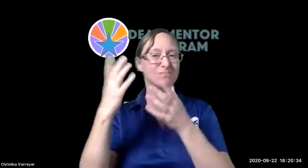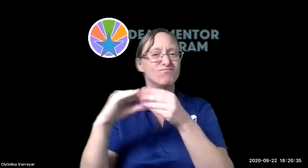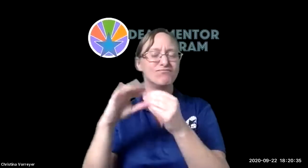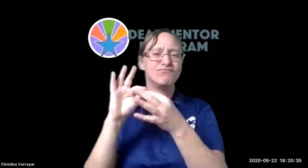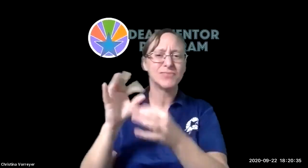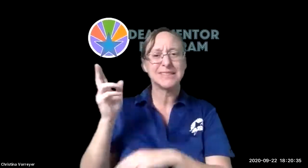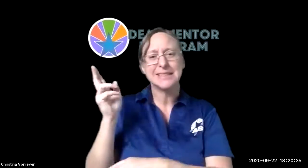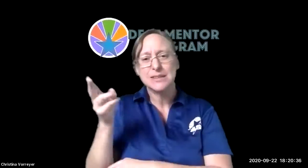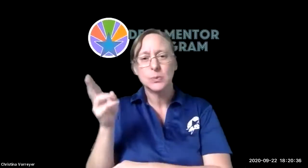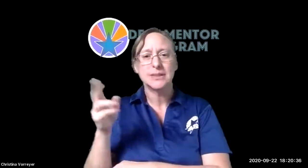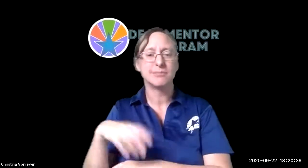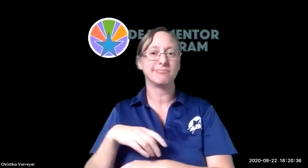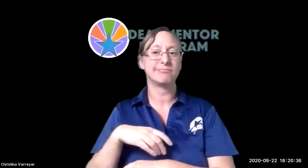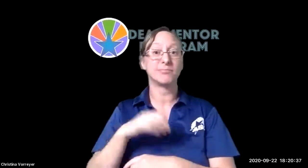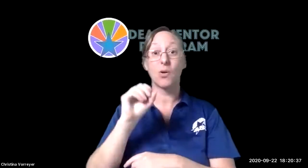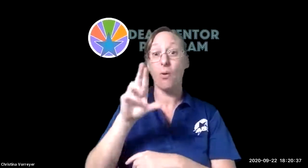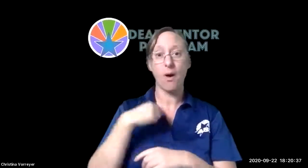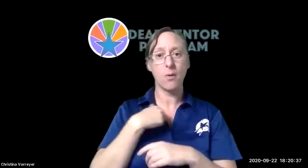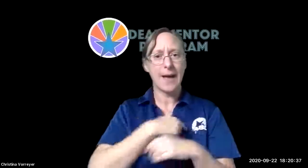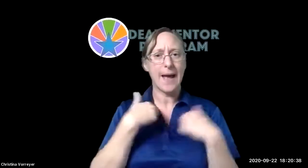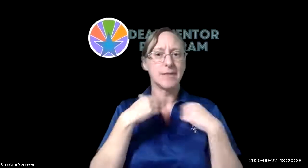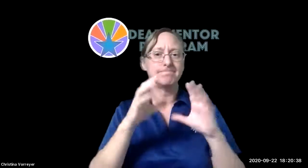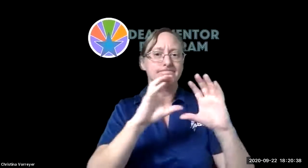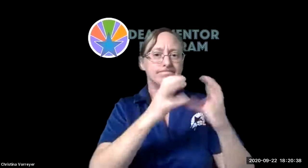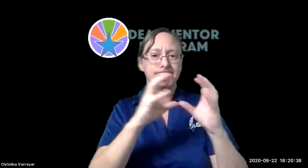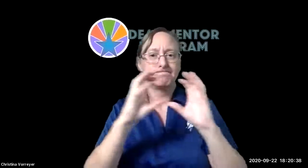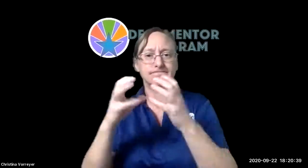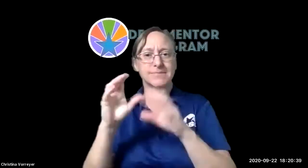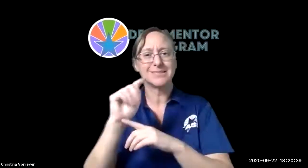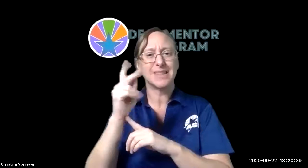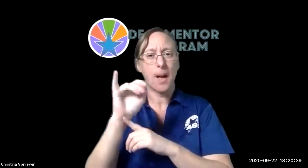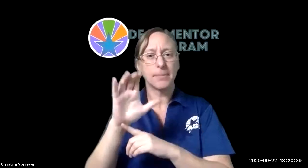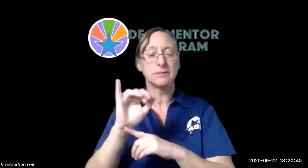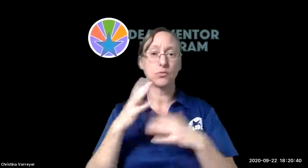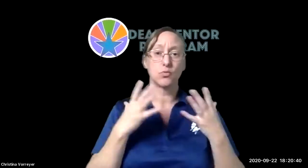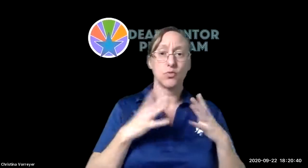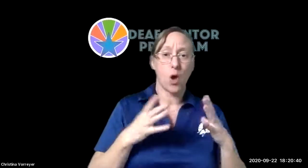as well as a did you know section that